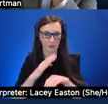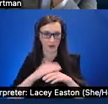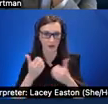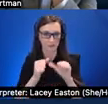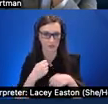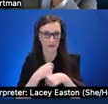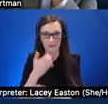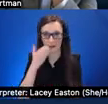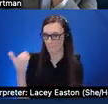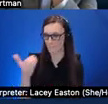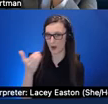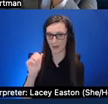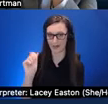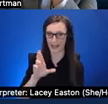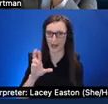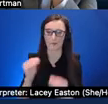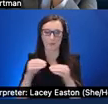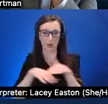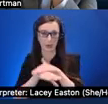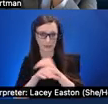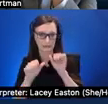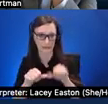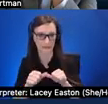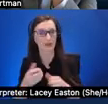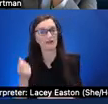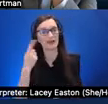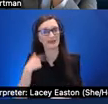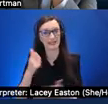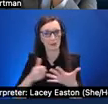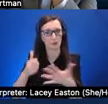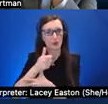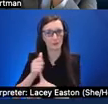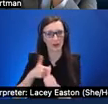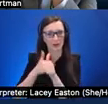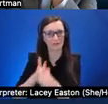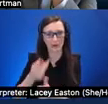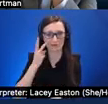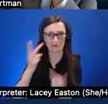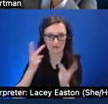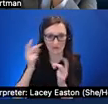experiences are primarily visual and uh like the interface uh often times do not